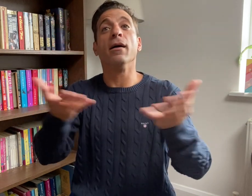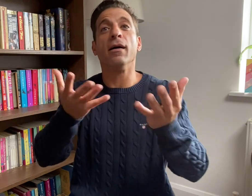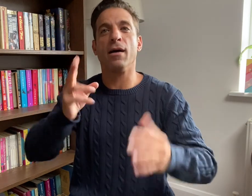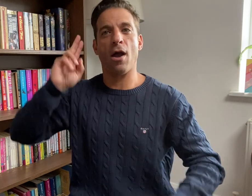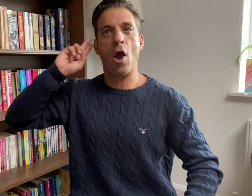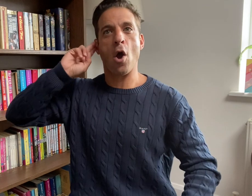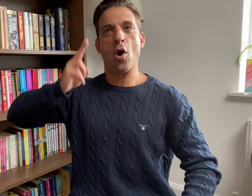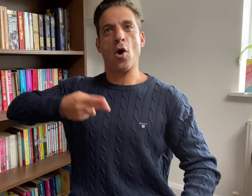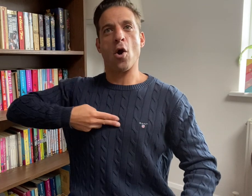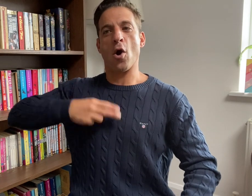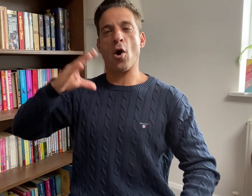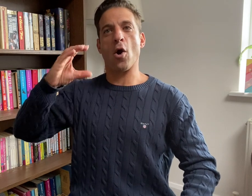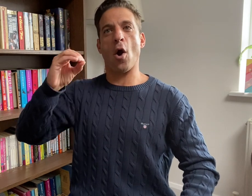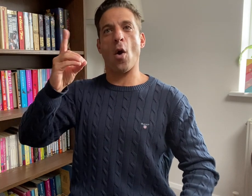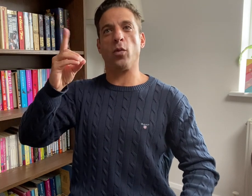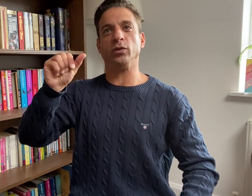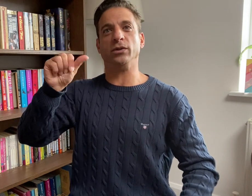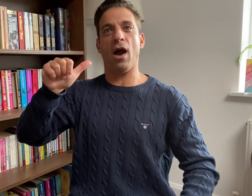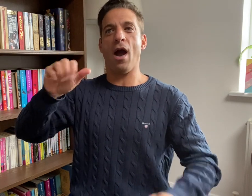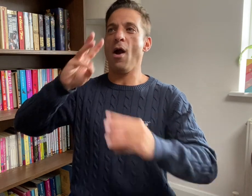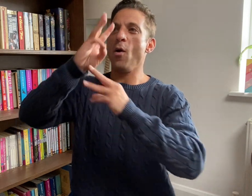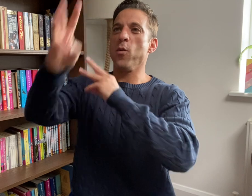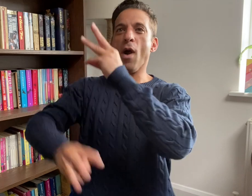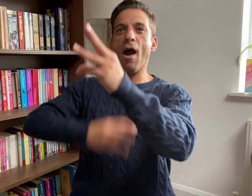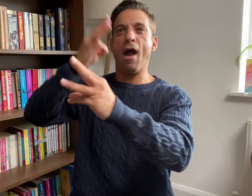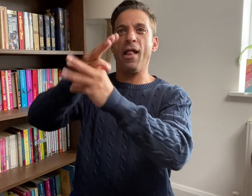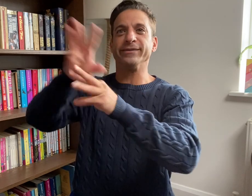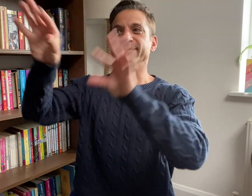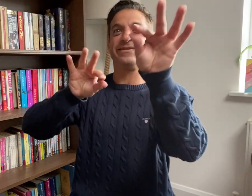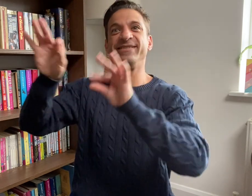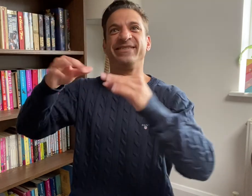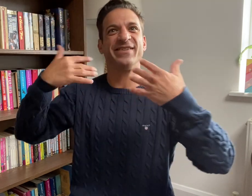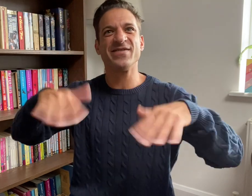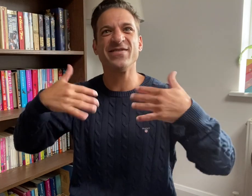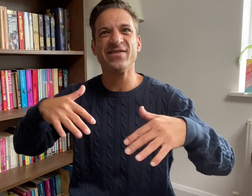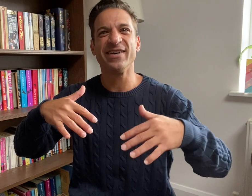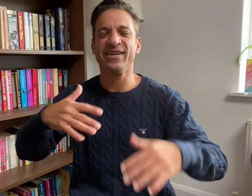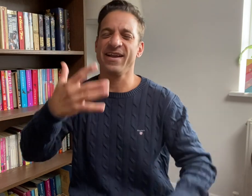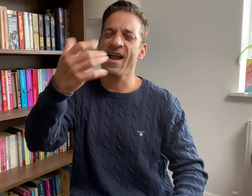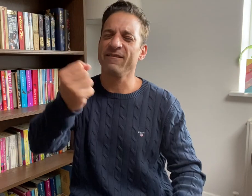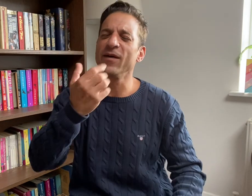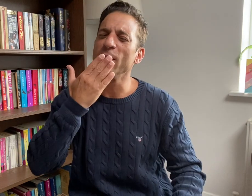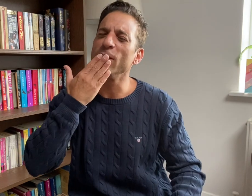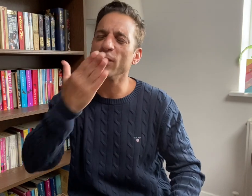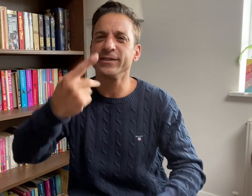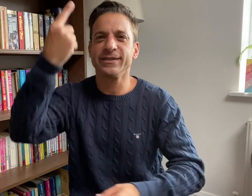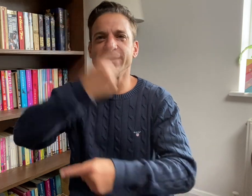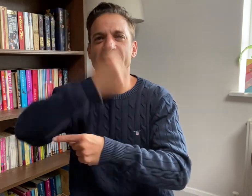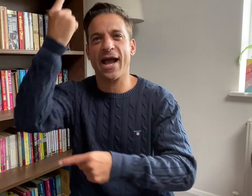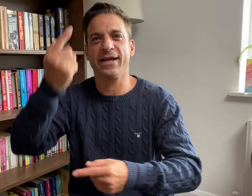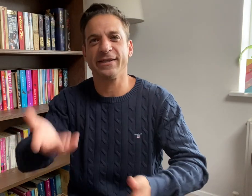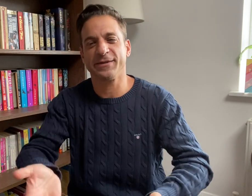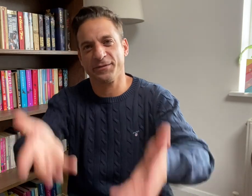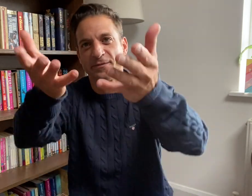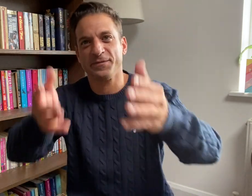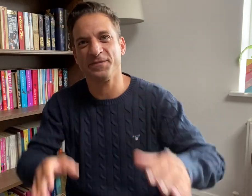The topic is “CODAs of the World” Have a great day!